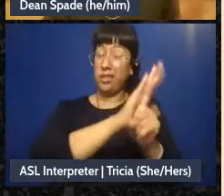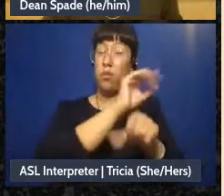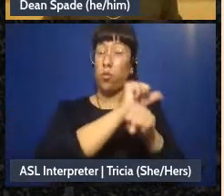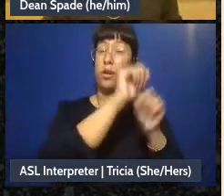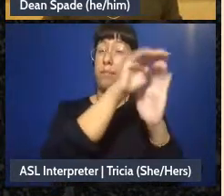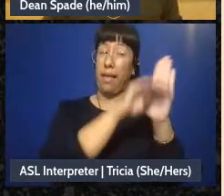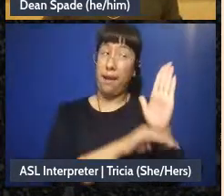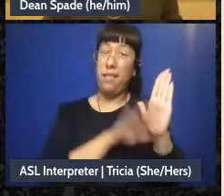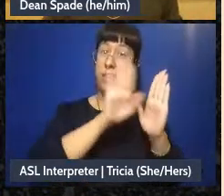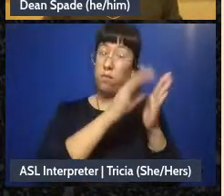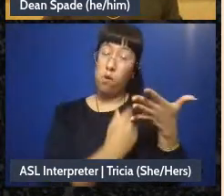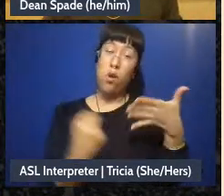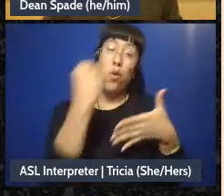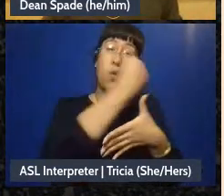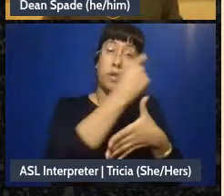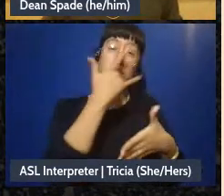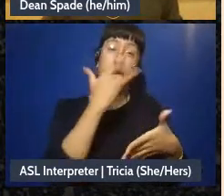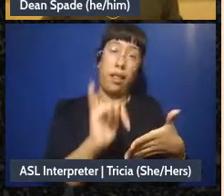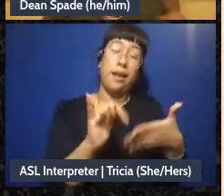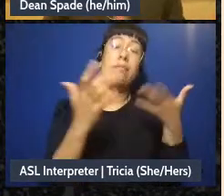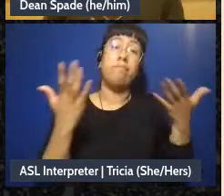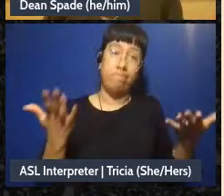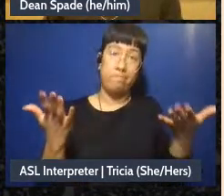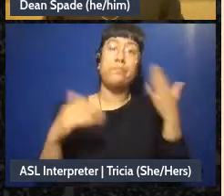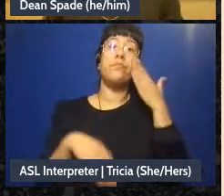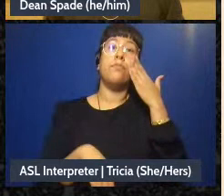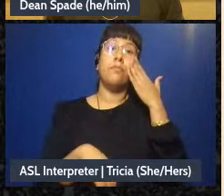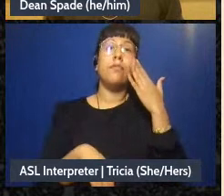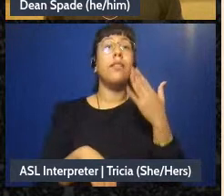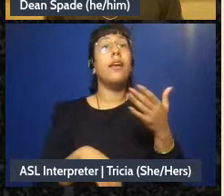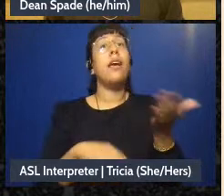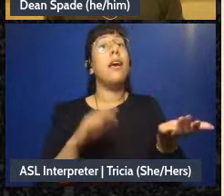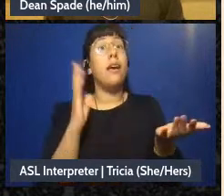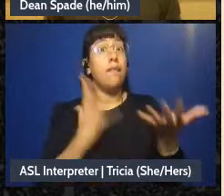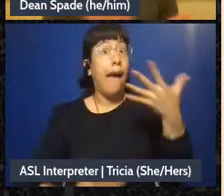their priorities are supposed to be” And so if they get asked to do other stuff they can say